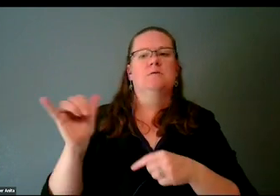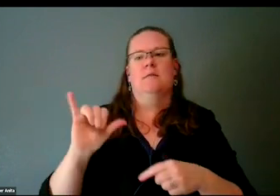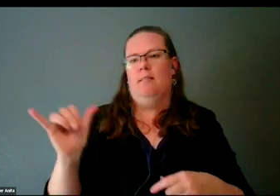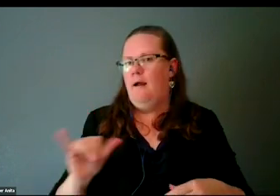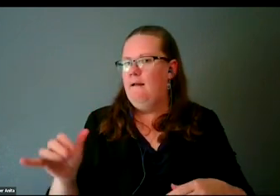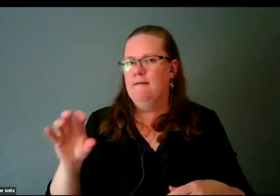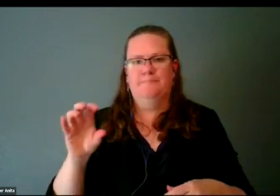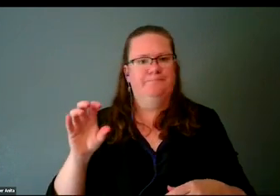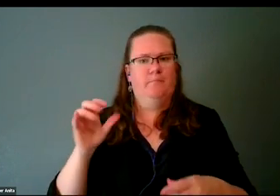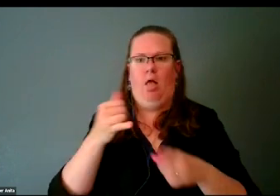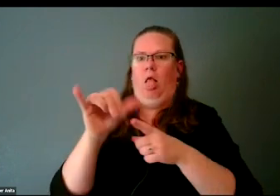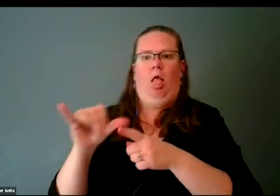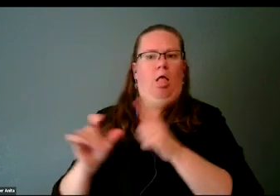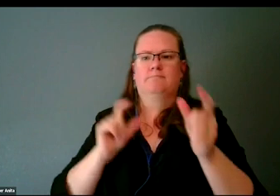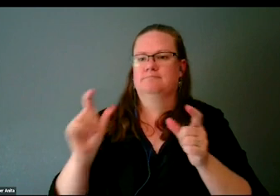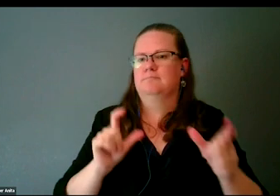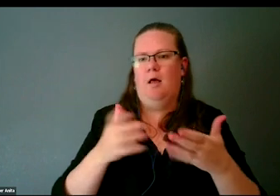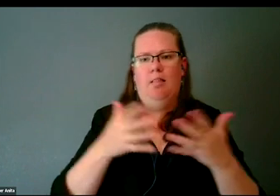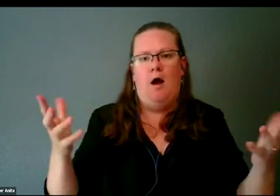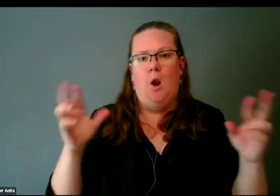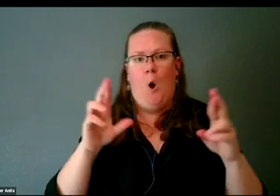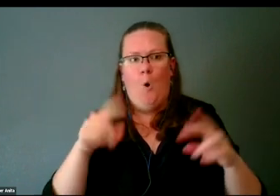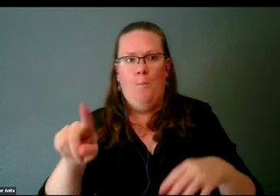is at least PG-13 age here.